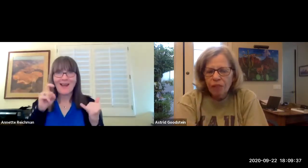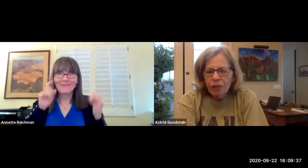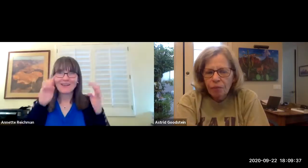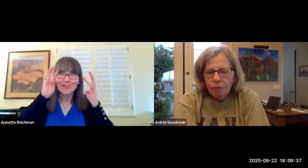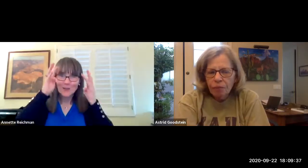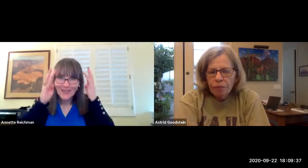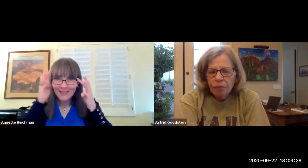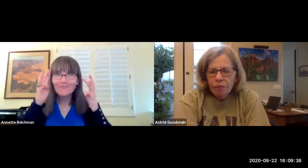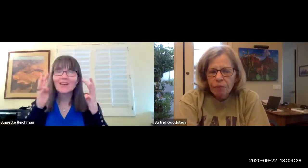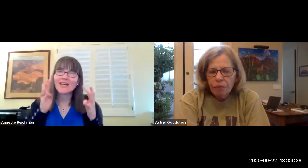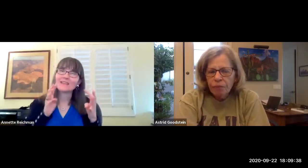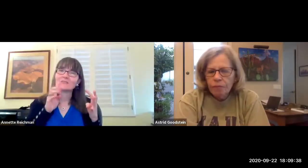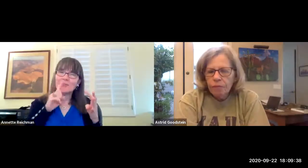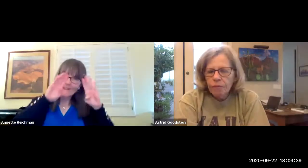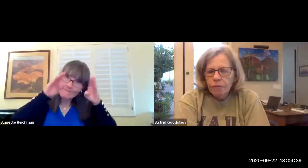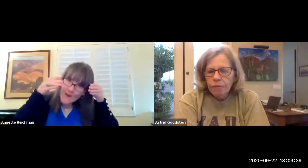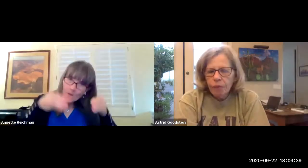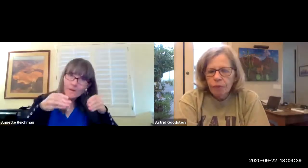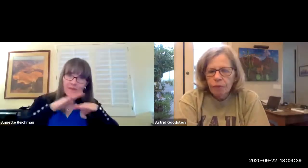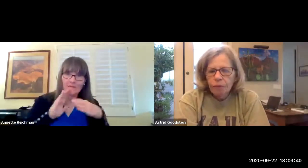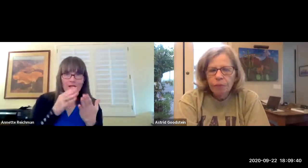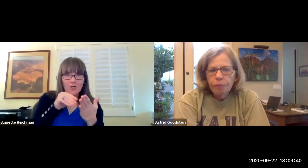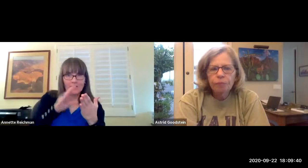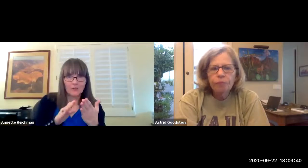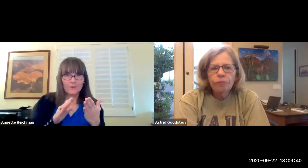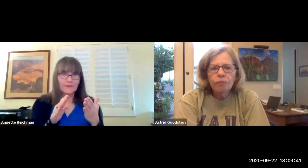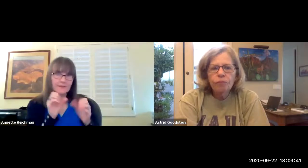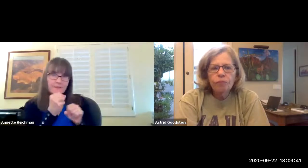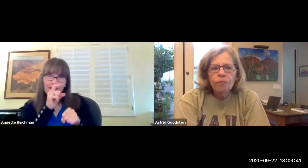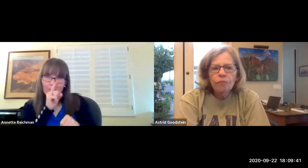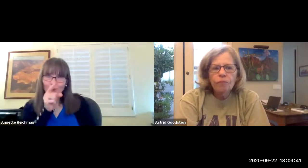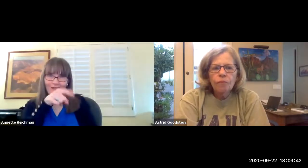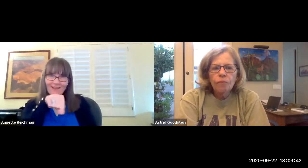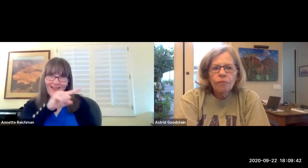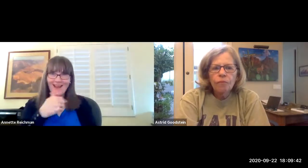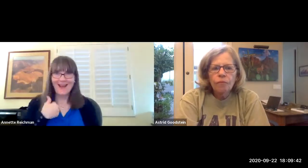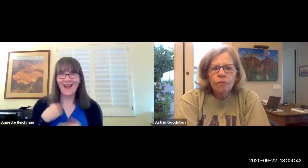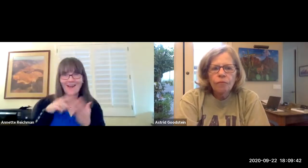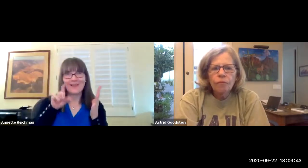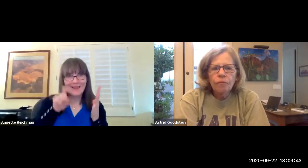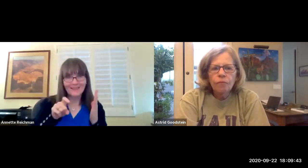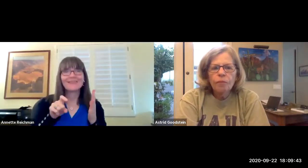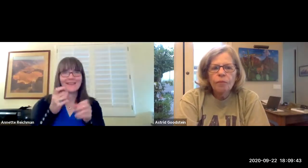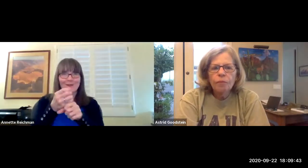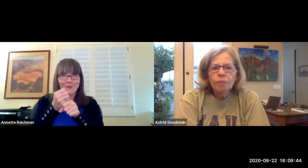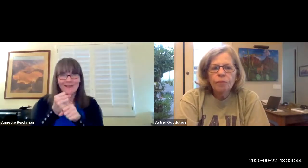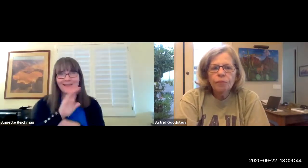we've really changed we've had to get creative we've had to